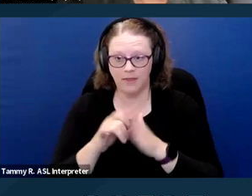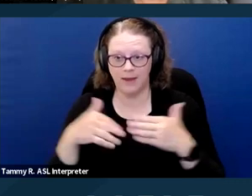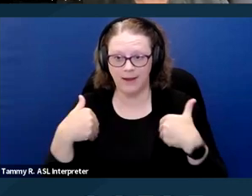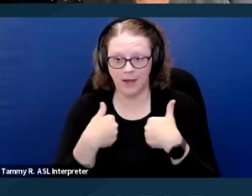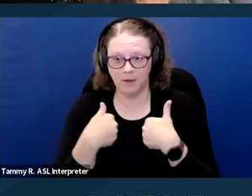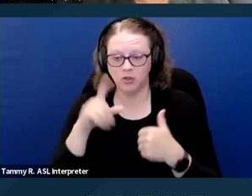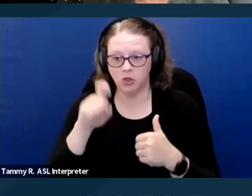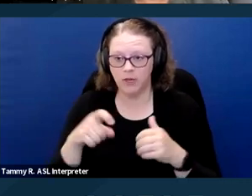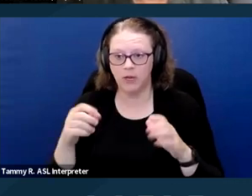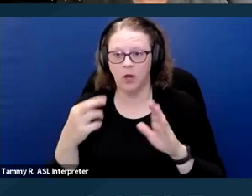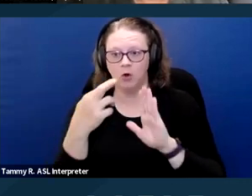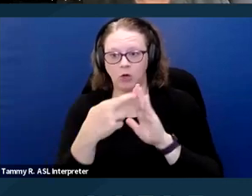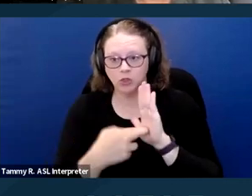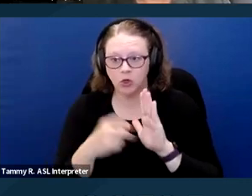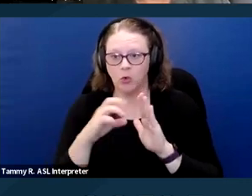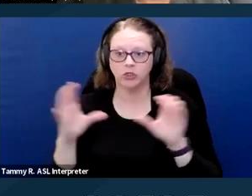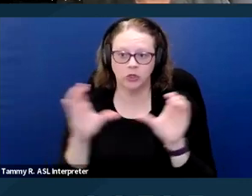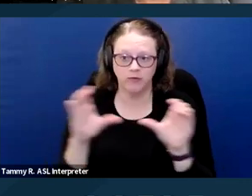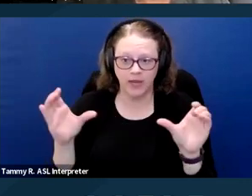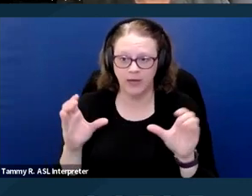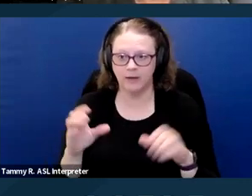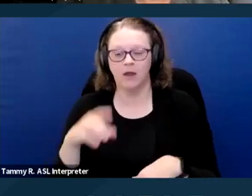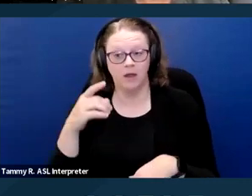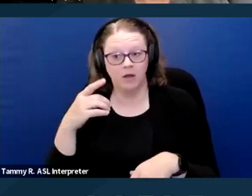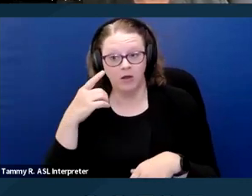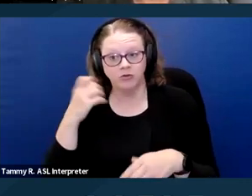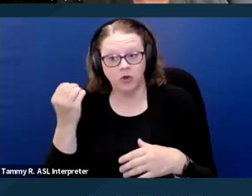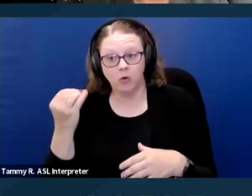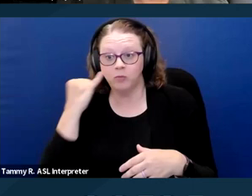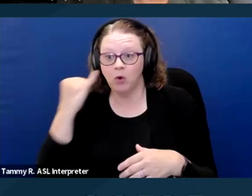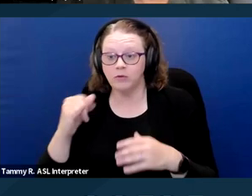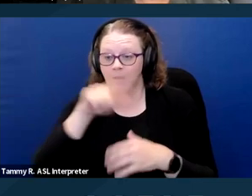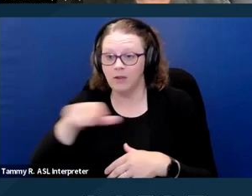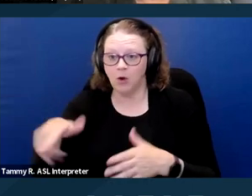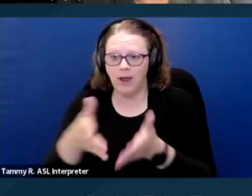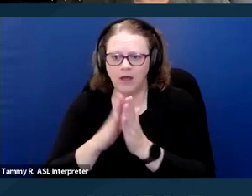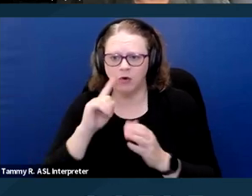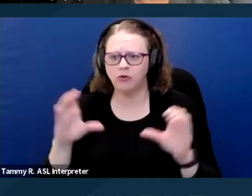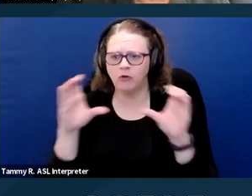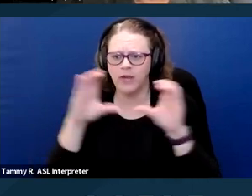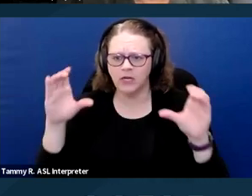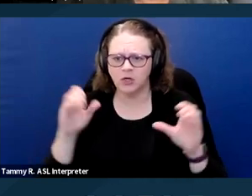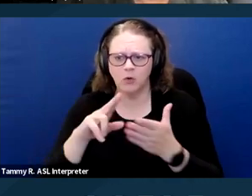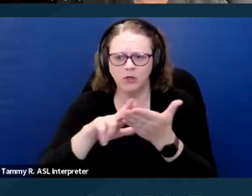So if a landlord is asking you for certification papers, registration papers, that is not something that exists.